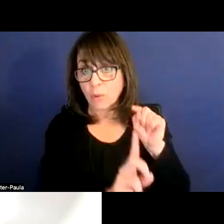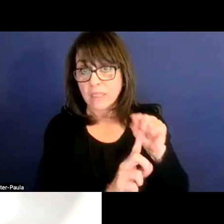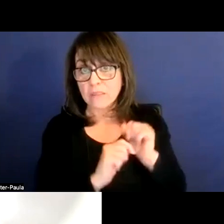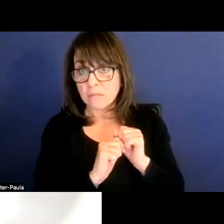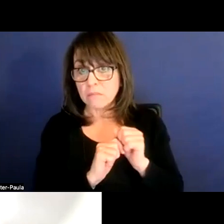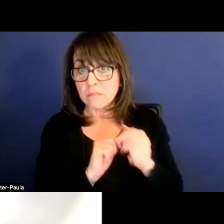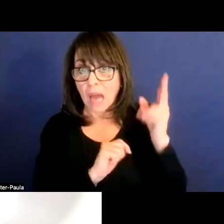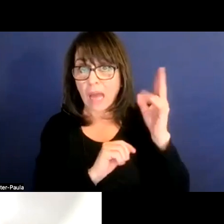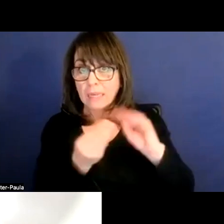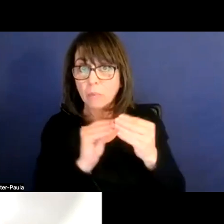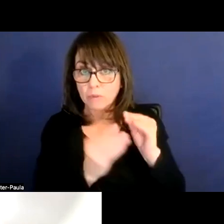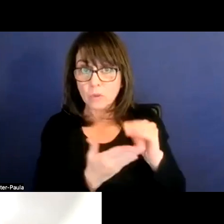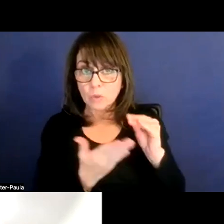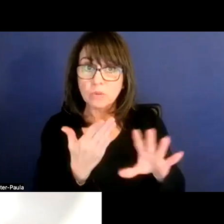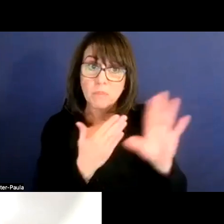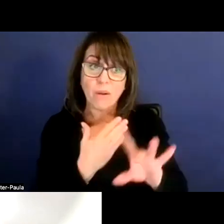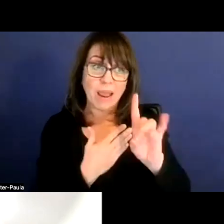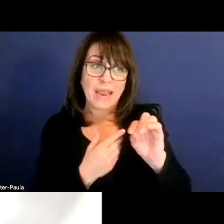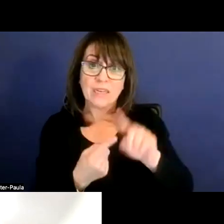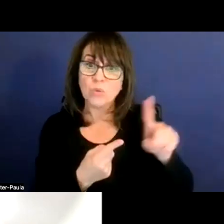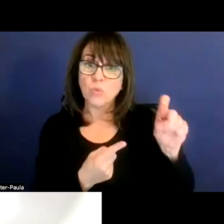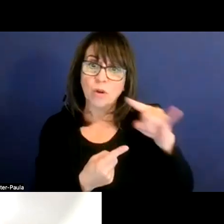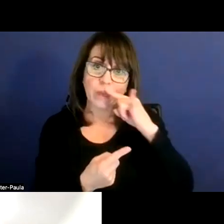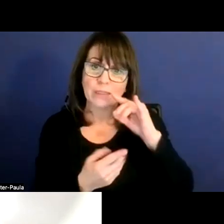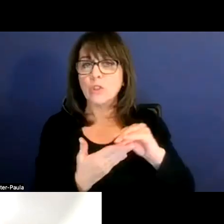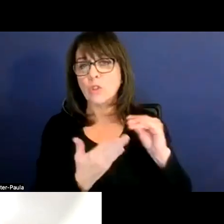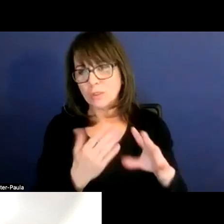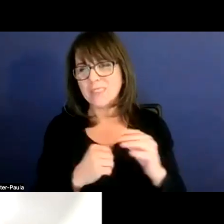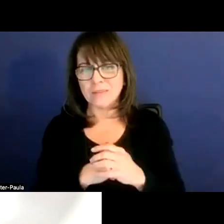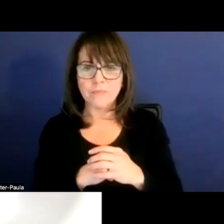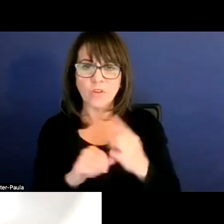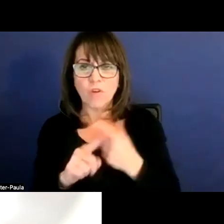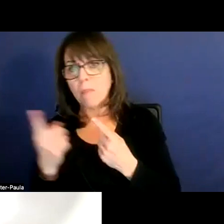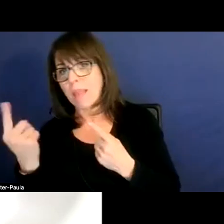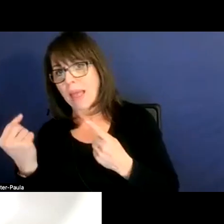by about 80 to 100 kids, students just from last year to this year at this time.